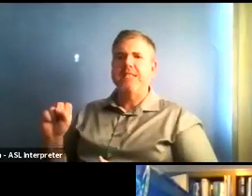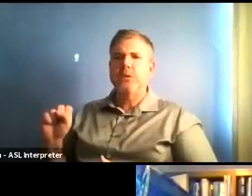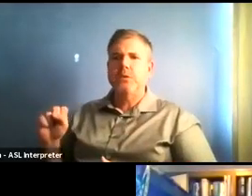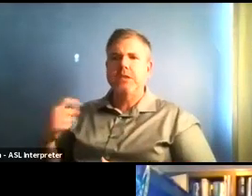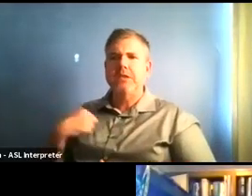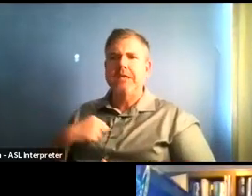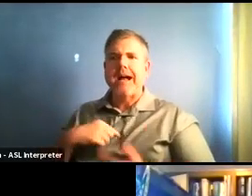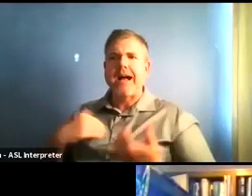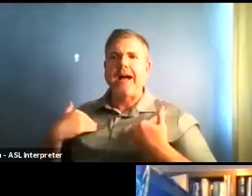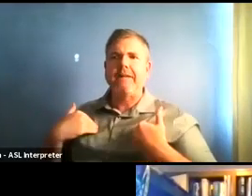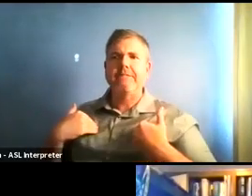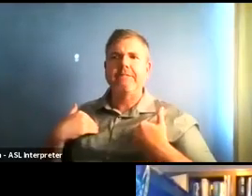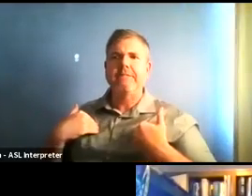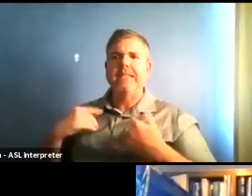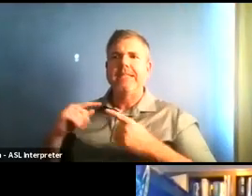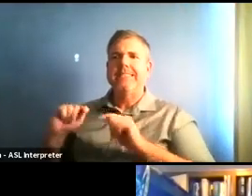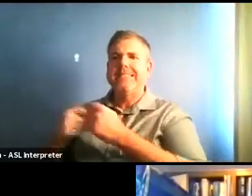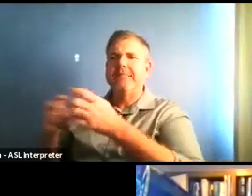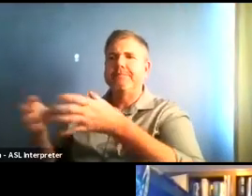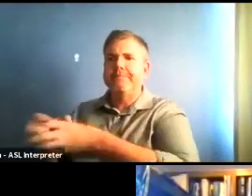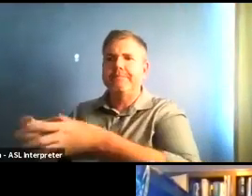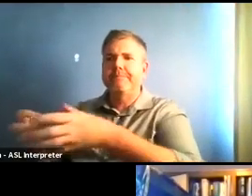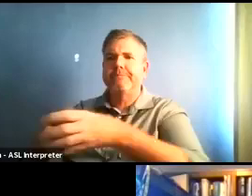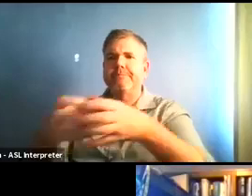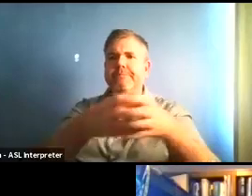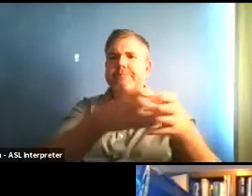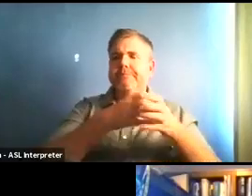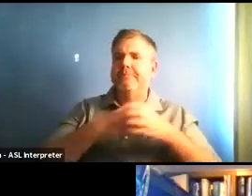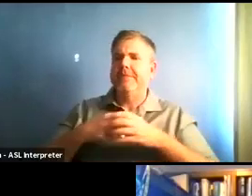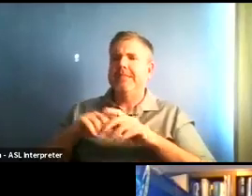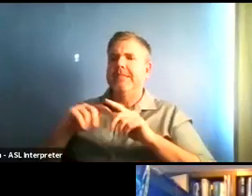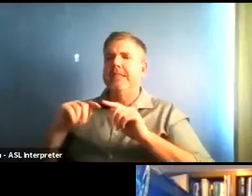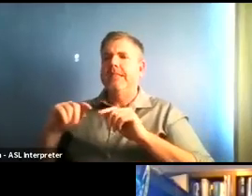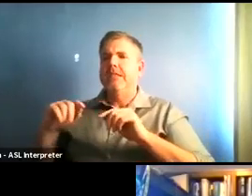And they're working out in groups and they're with coaches. And they're, as far as I can tell, you